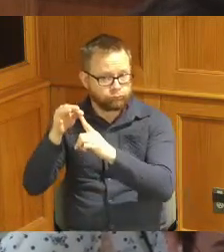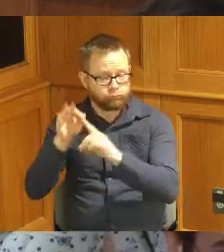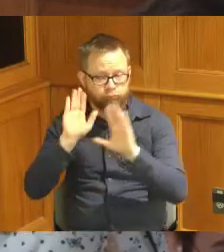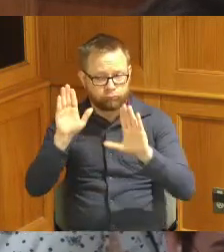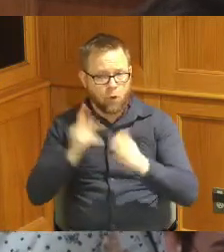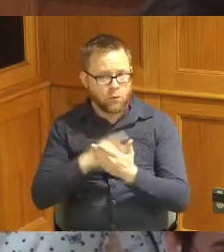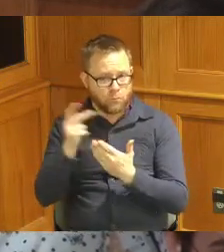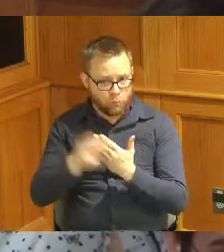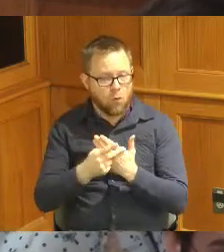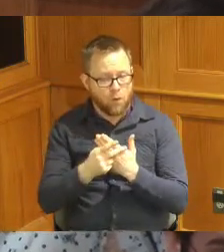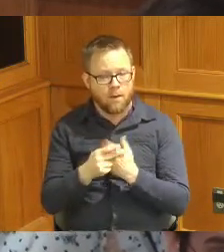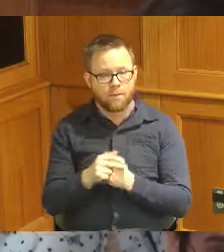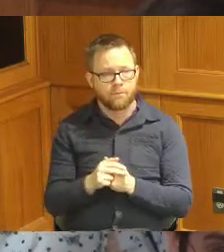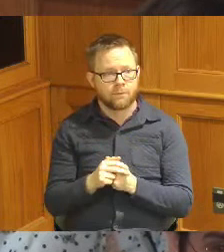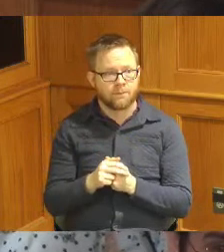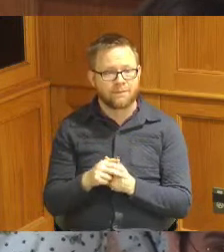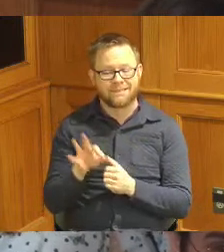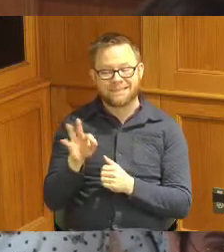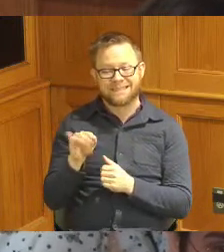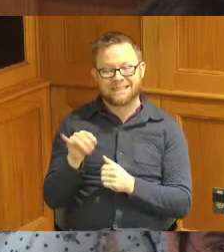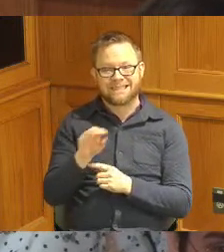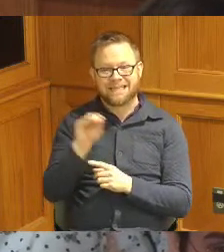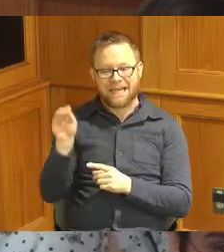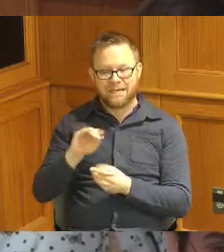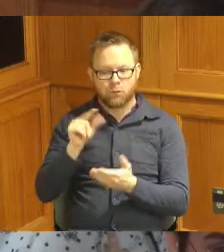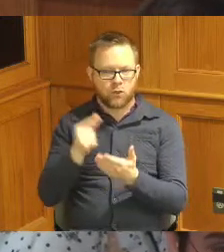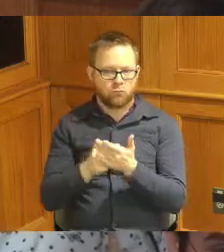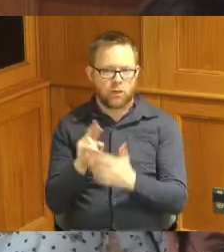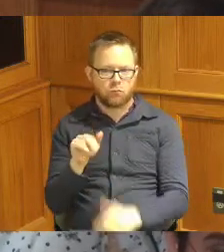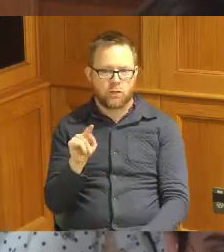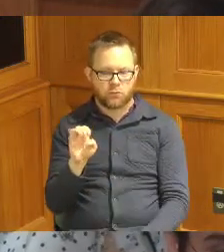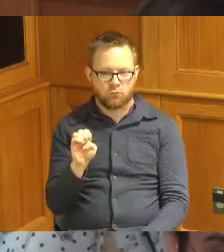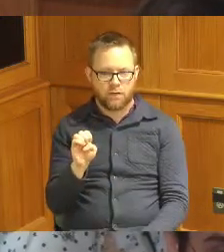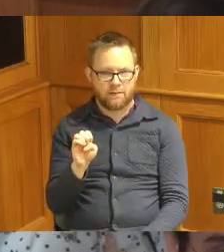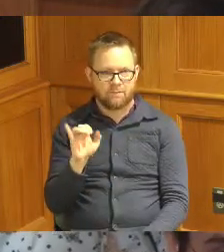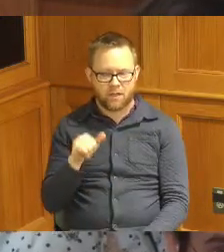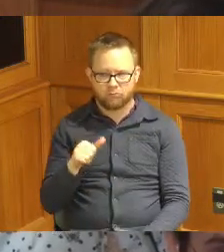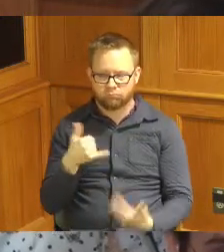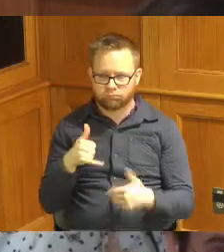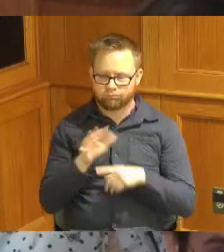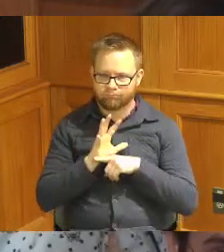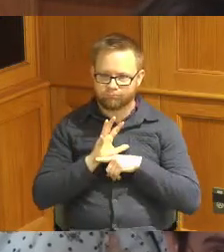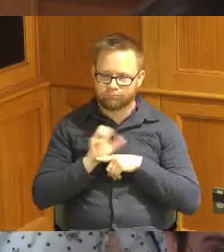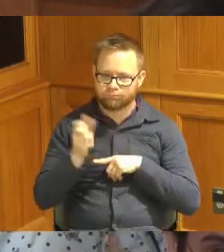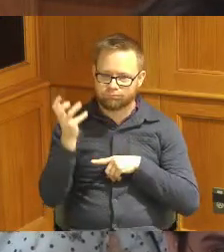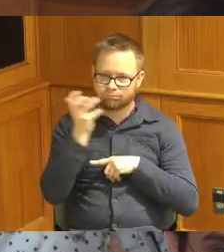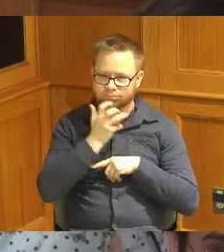the students and they have a 90 graduation rate which is actually phenomenal and we have Robin